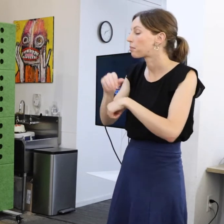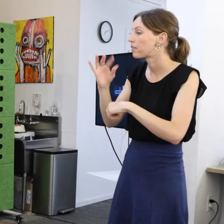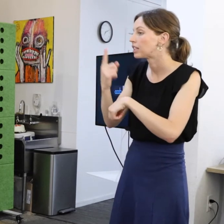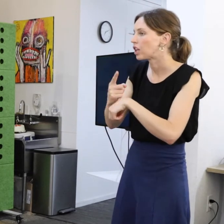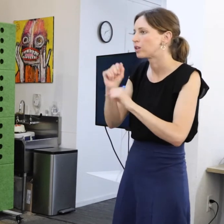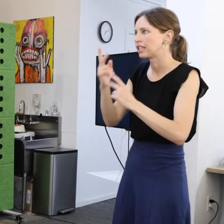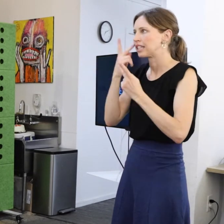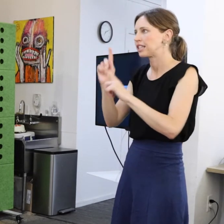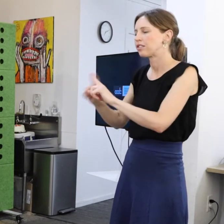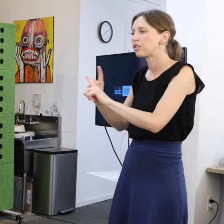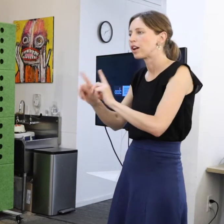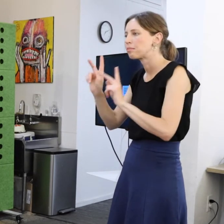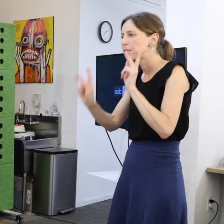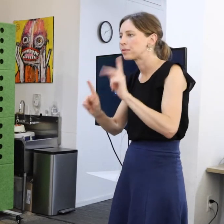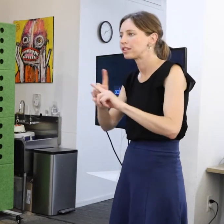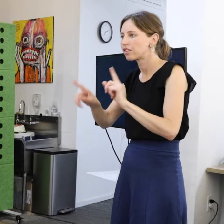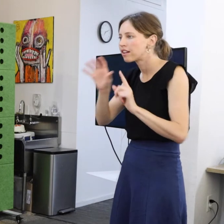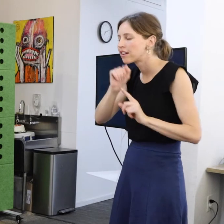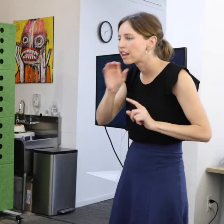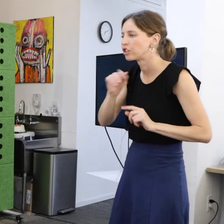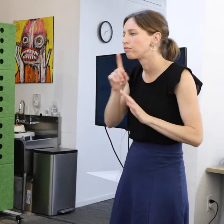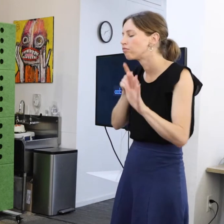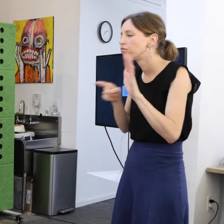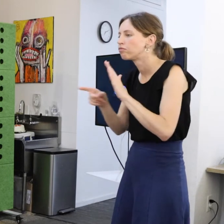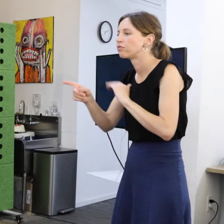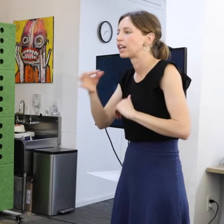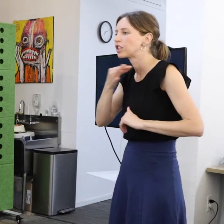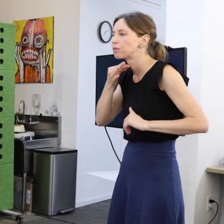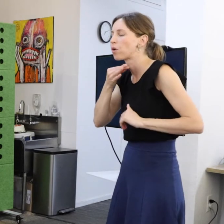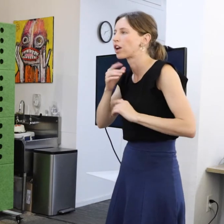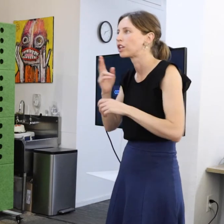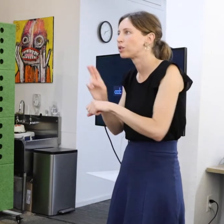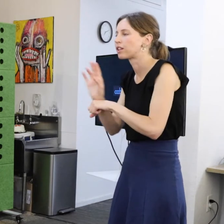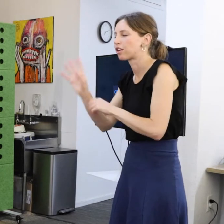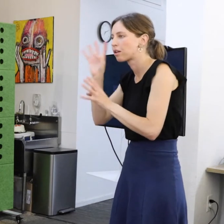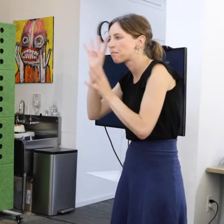ages exploring and putting their imagination into their art.